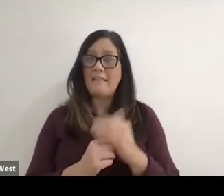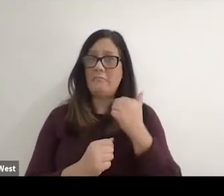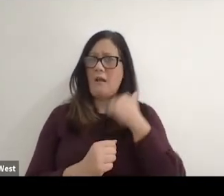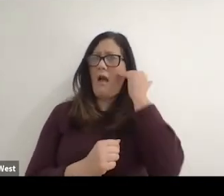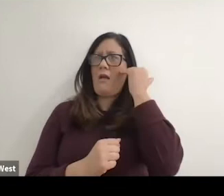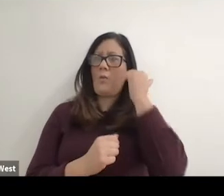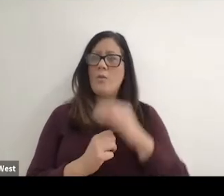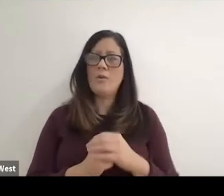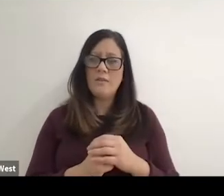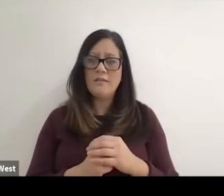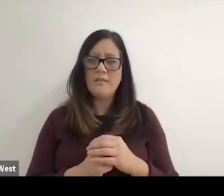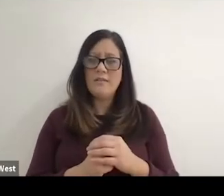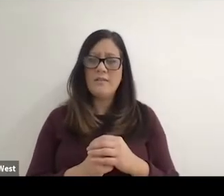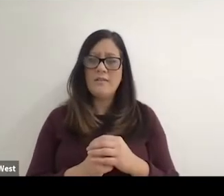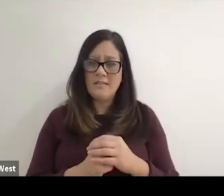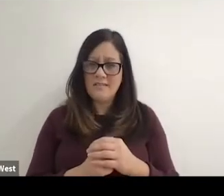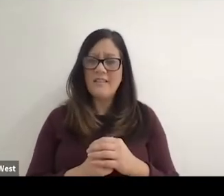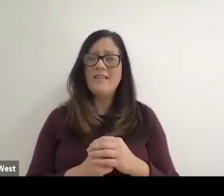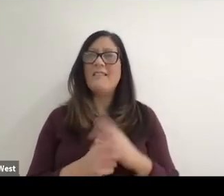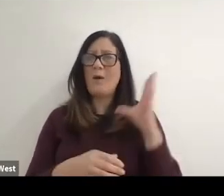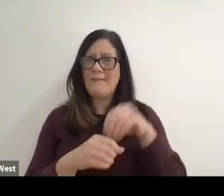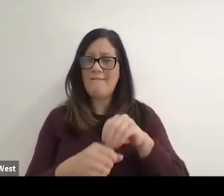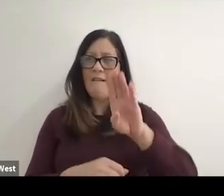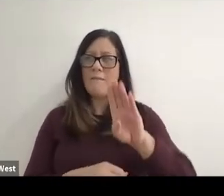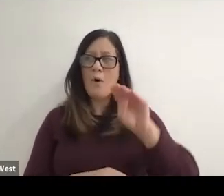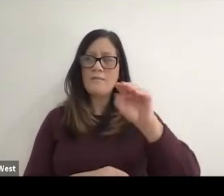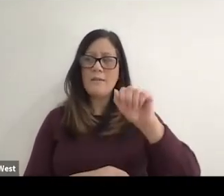that I'm aware of that work ran. the Boston Marathon.